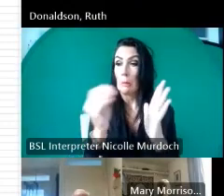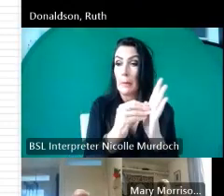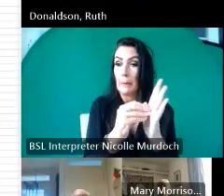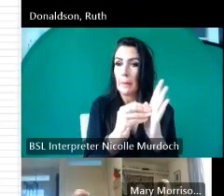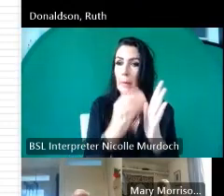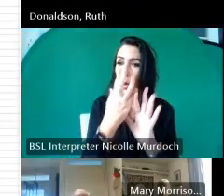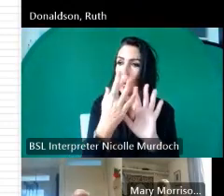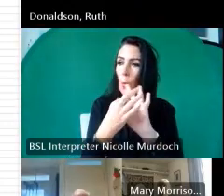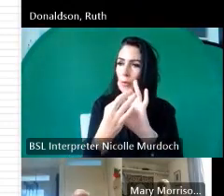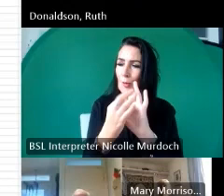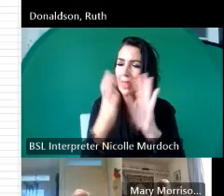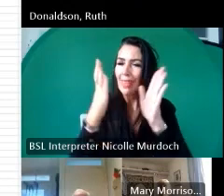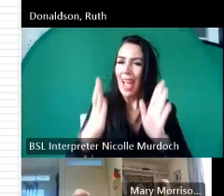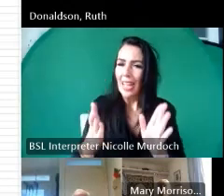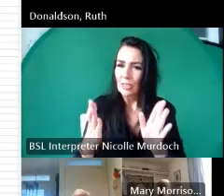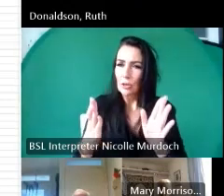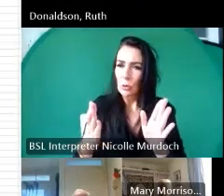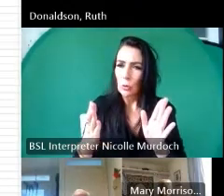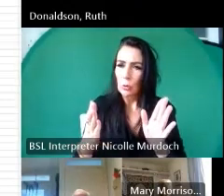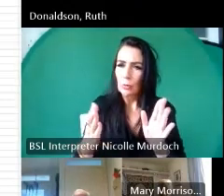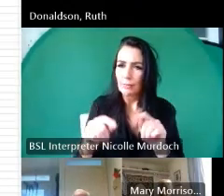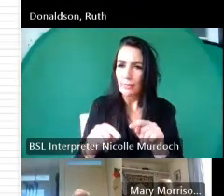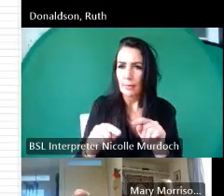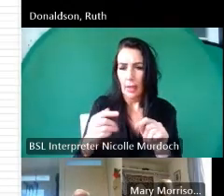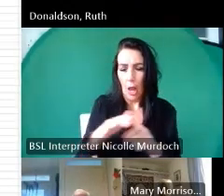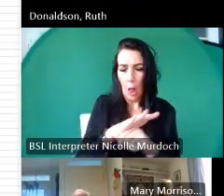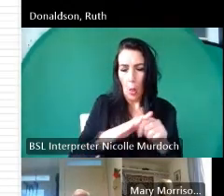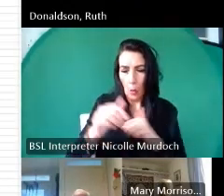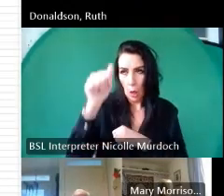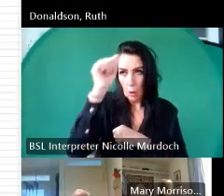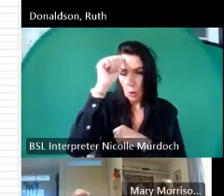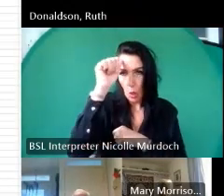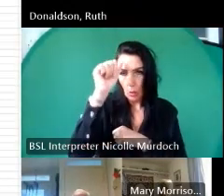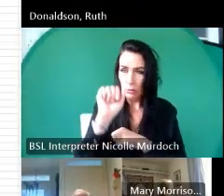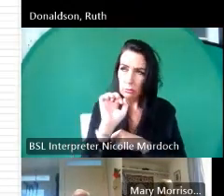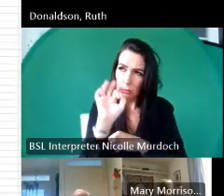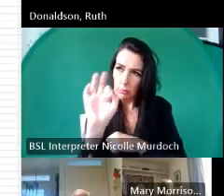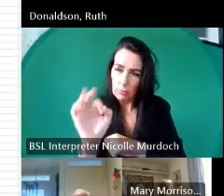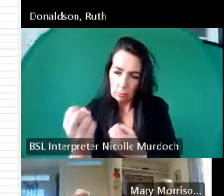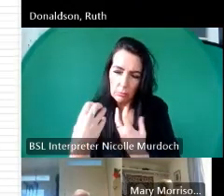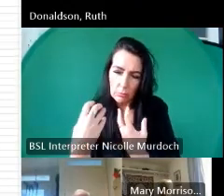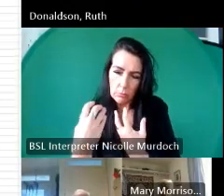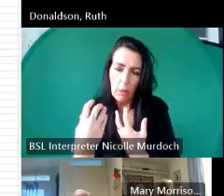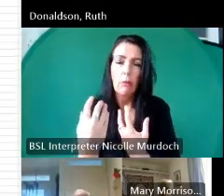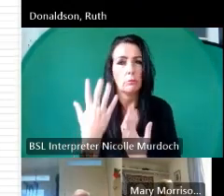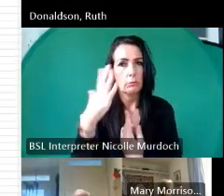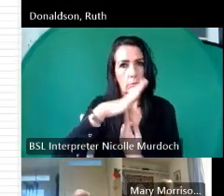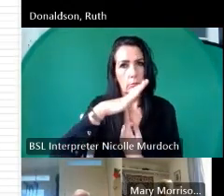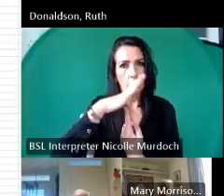going back and using their local knowledge again H during this stage was absolutely crucial and